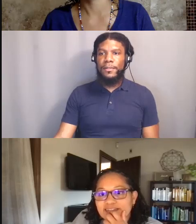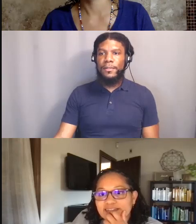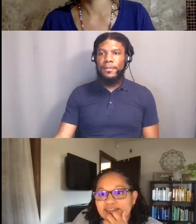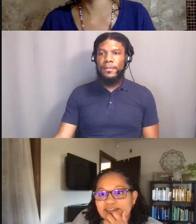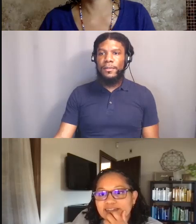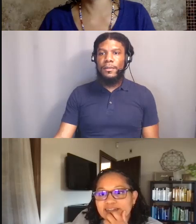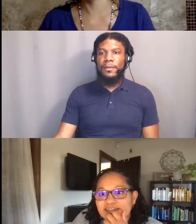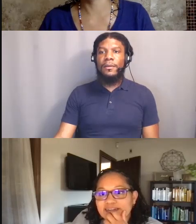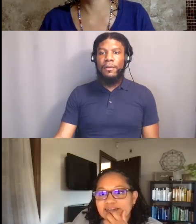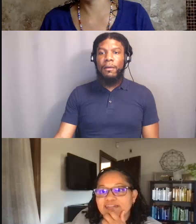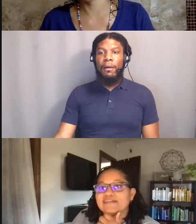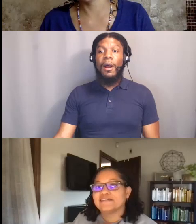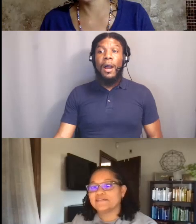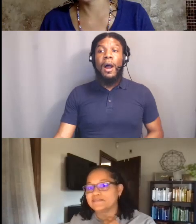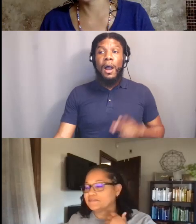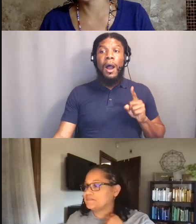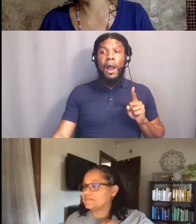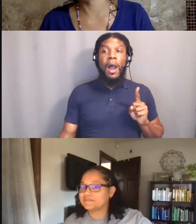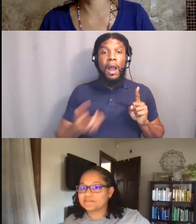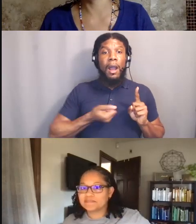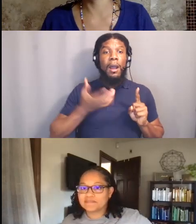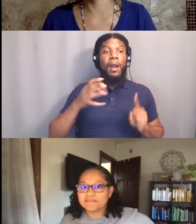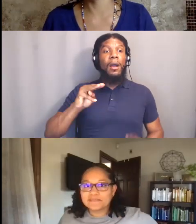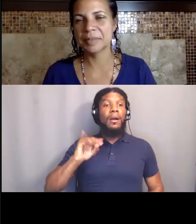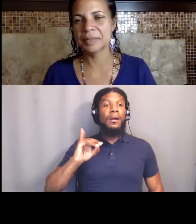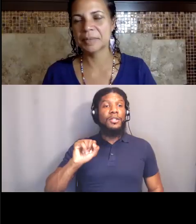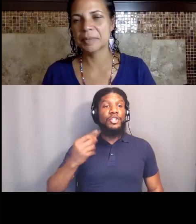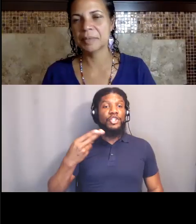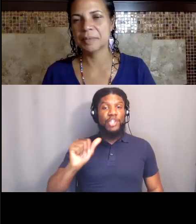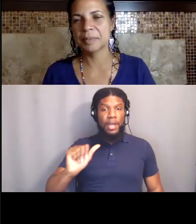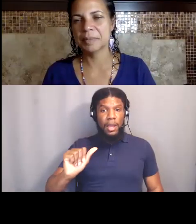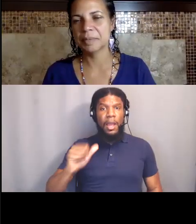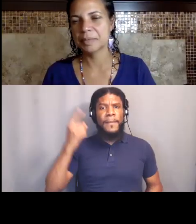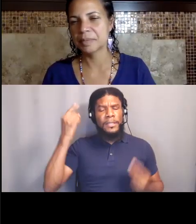[Mischa] I can share? This is Mischa, it's something I've been thinking about